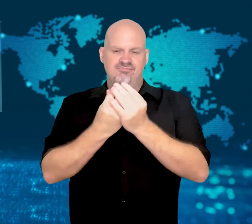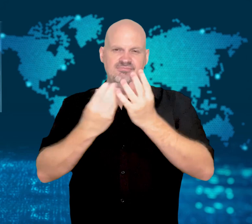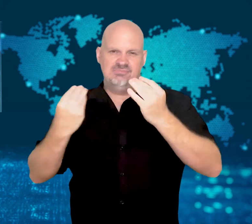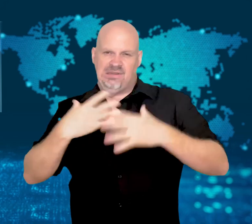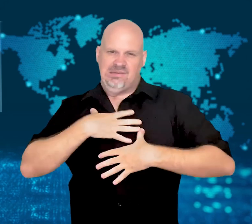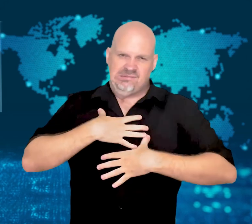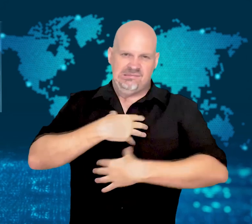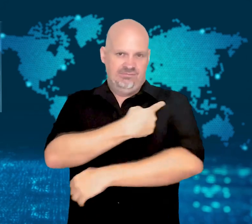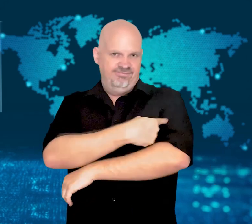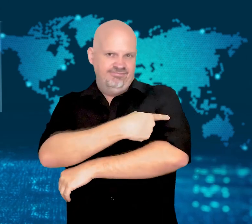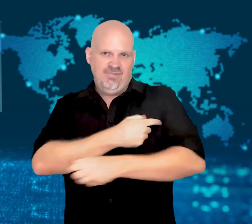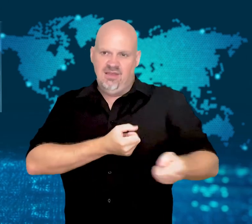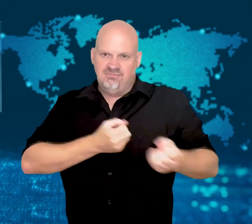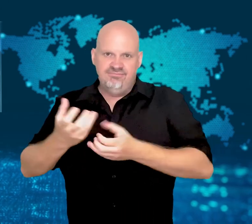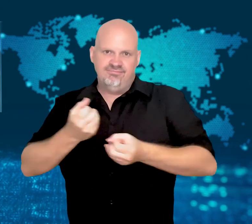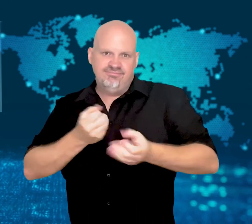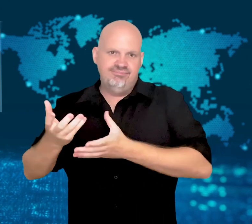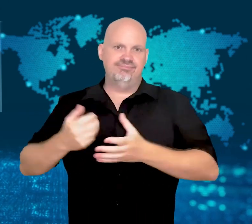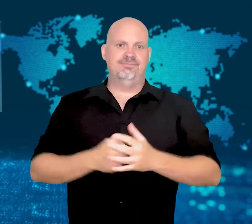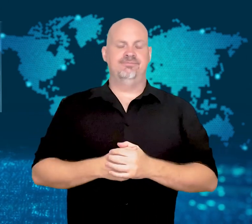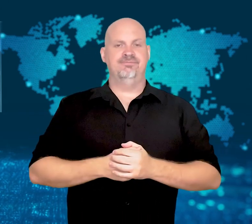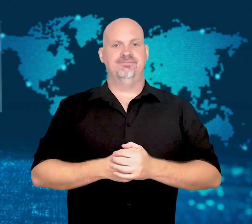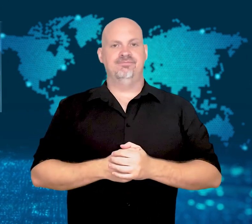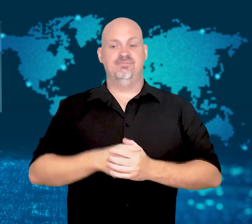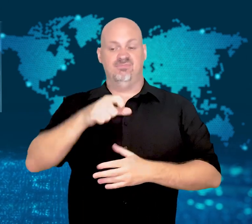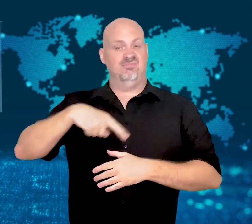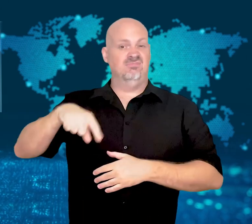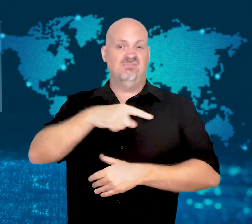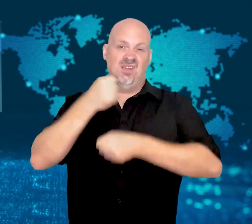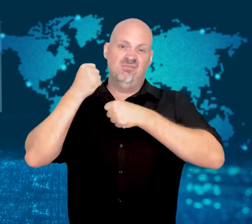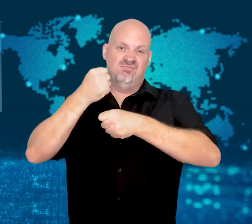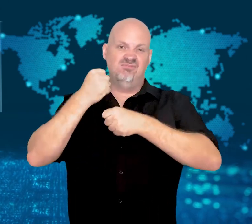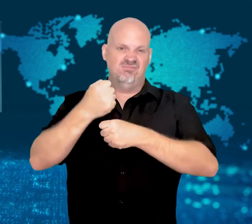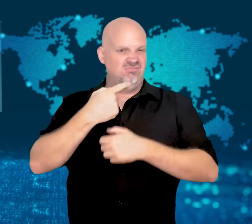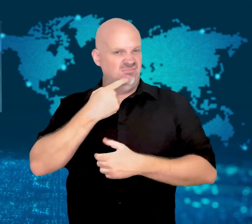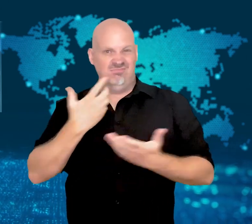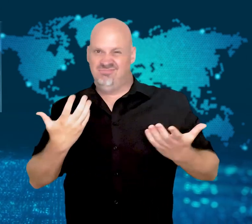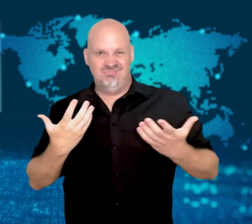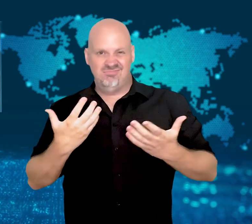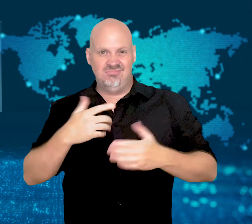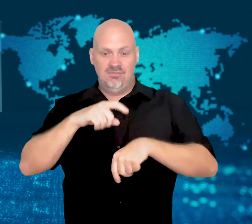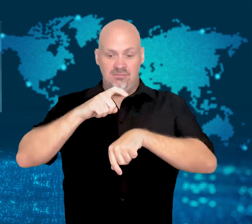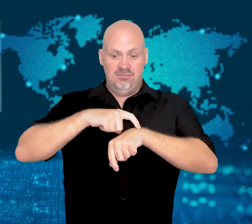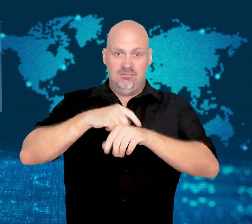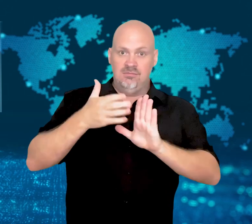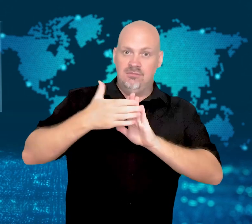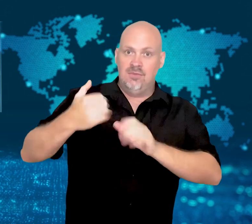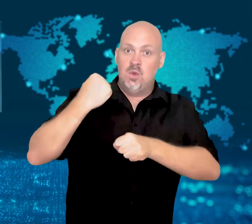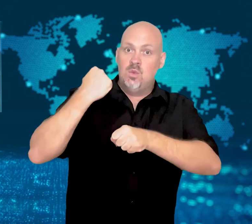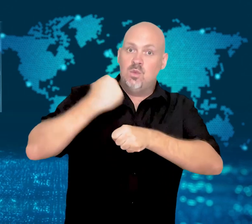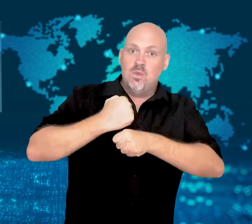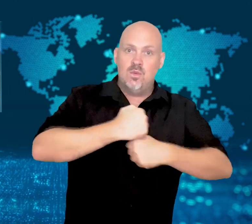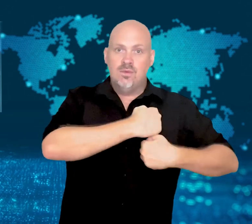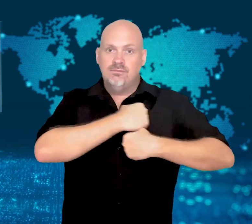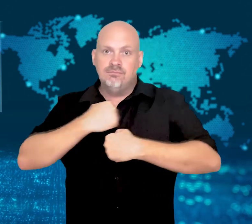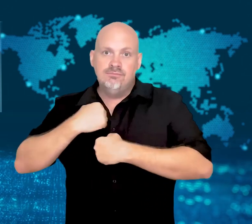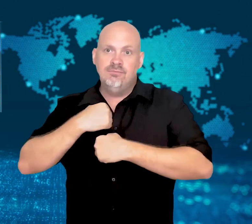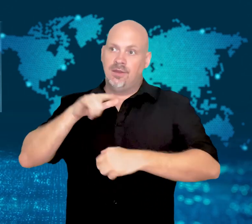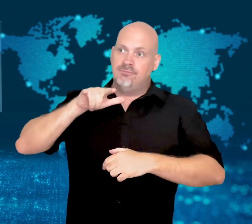At least one person has died and dozens have been injured.